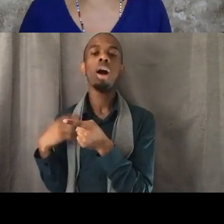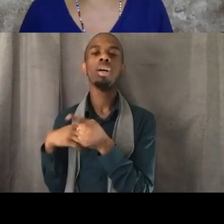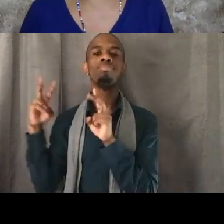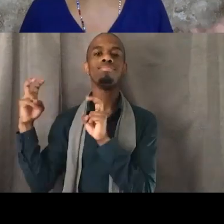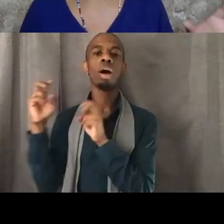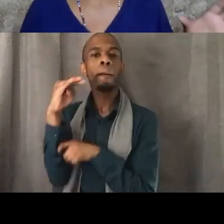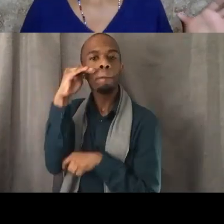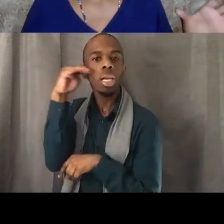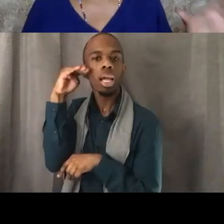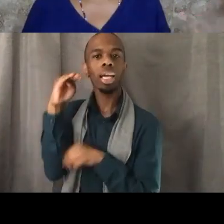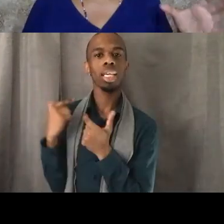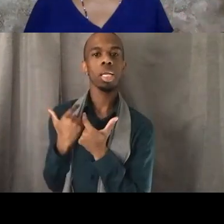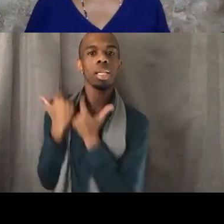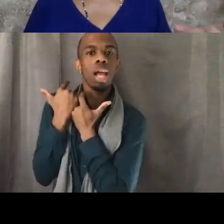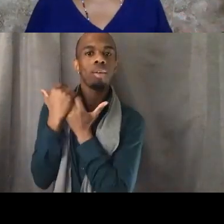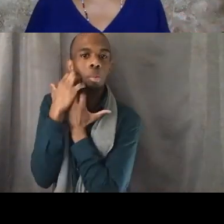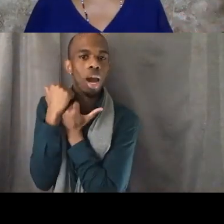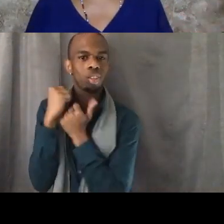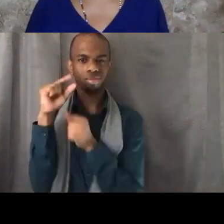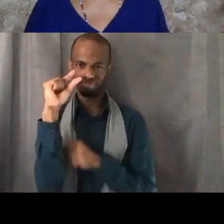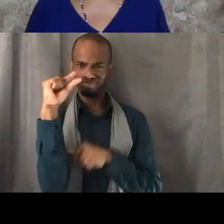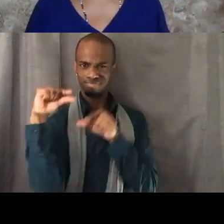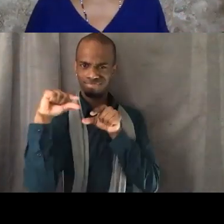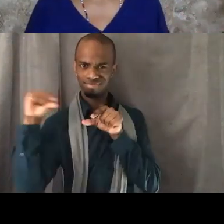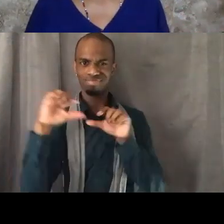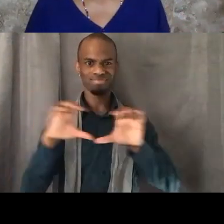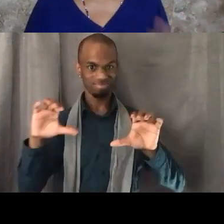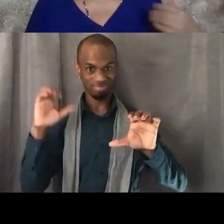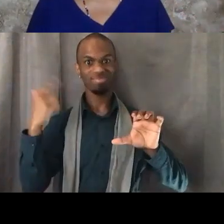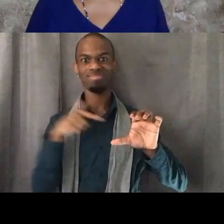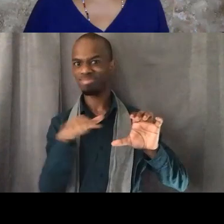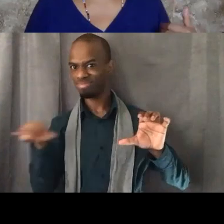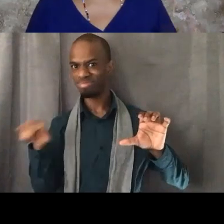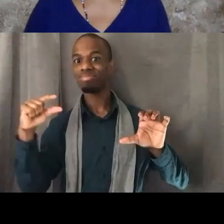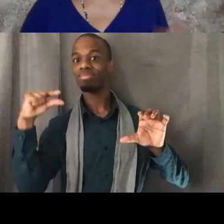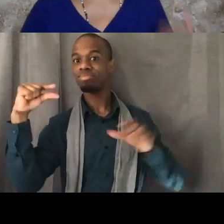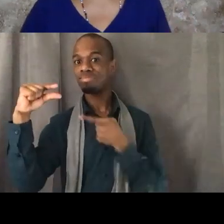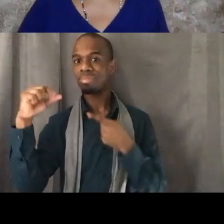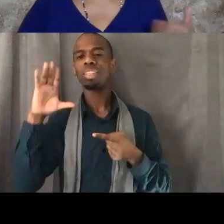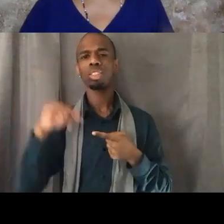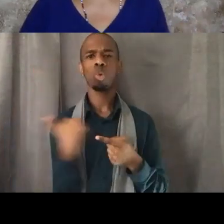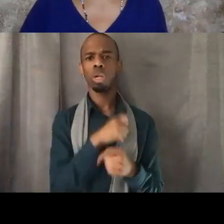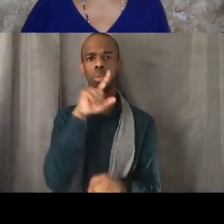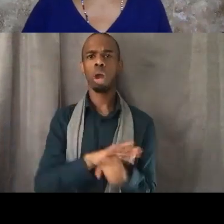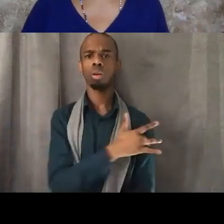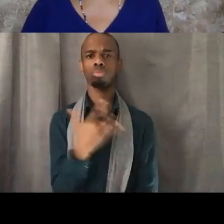And what we had committed to doing is not saying this is just a struggle for Trayvon,